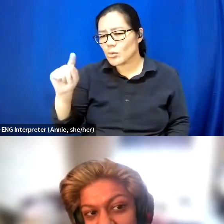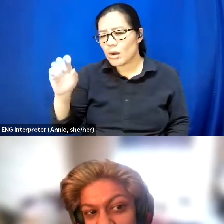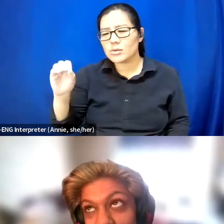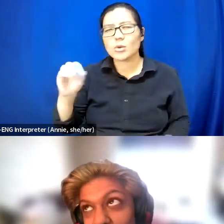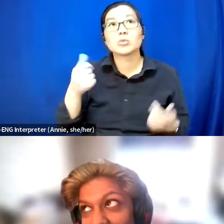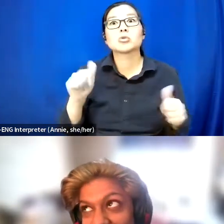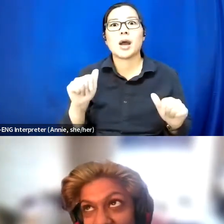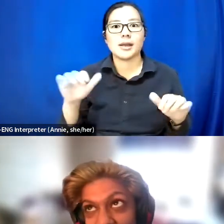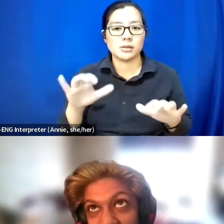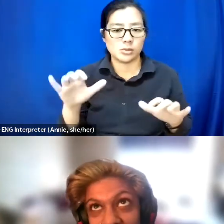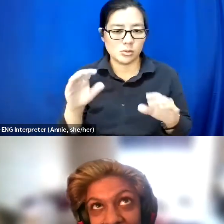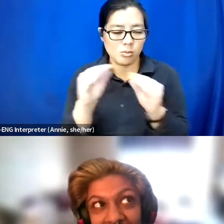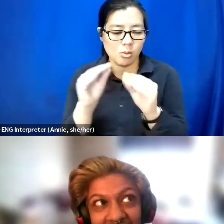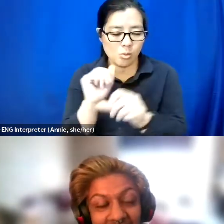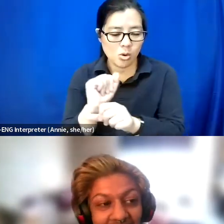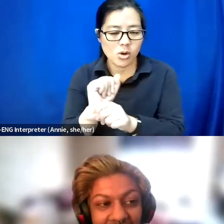It is also hard to say.